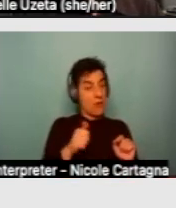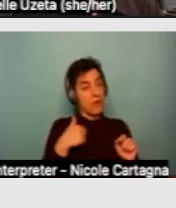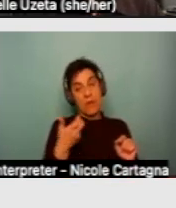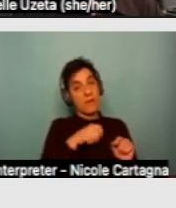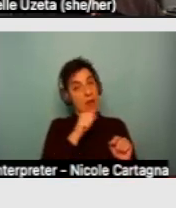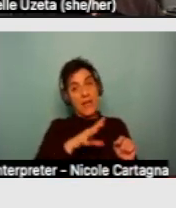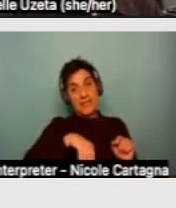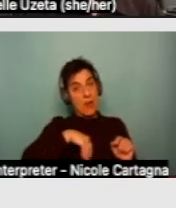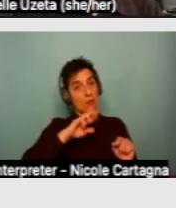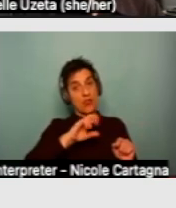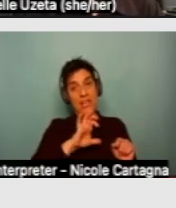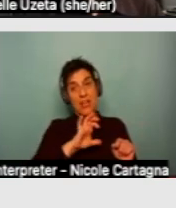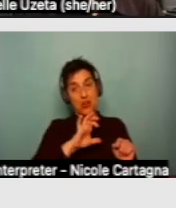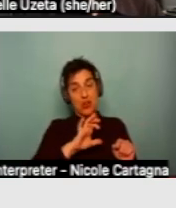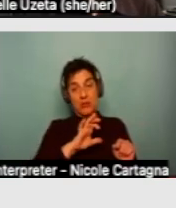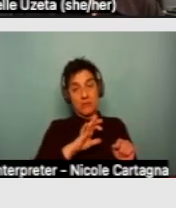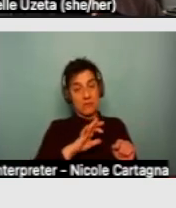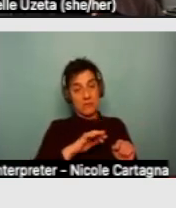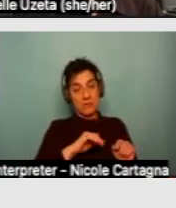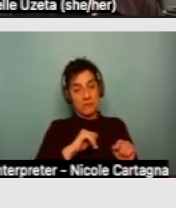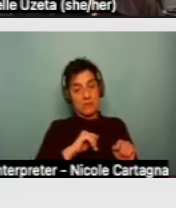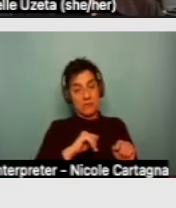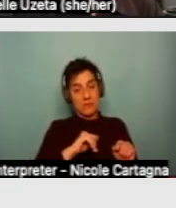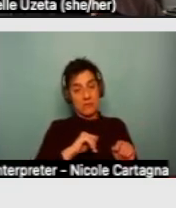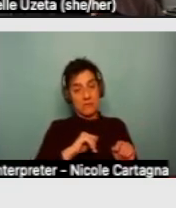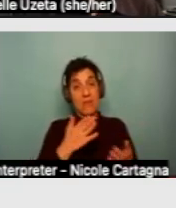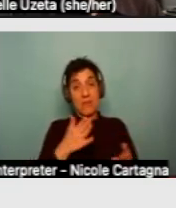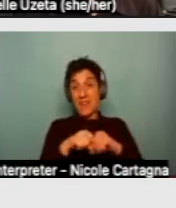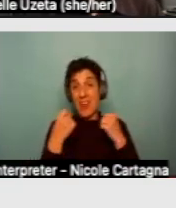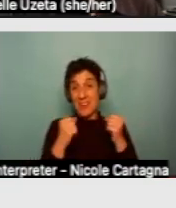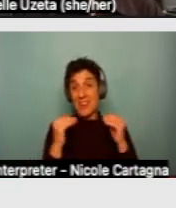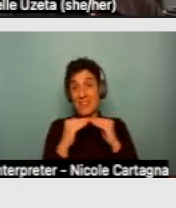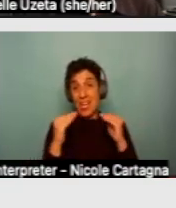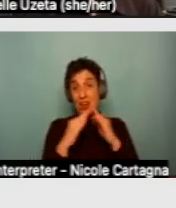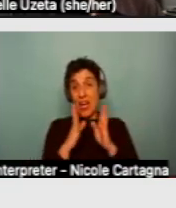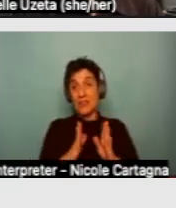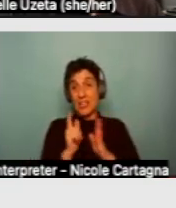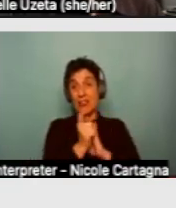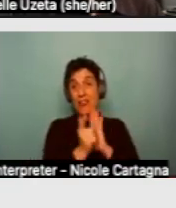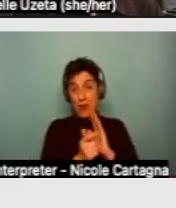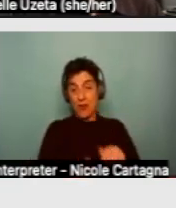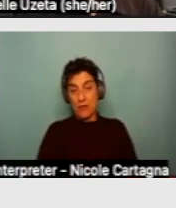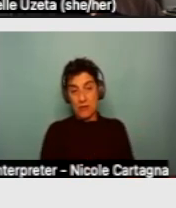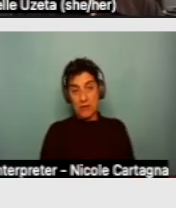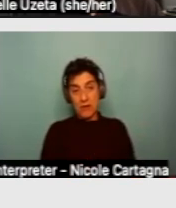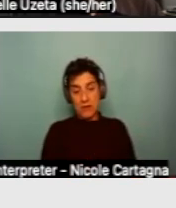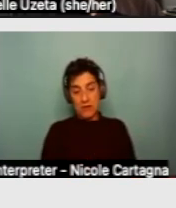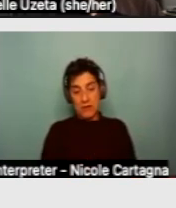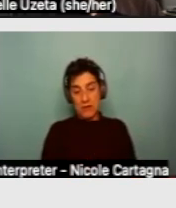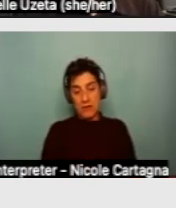as accommodations or modifications may violate fair housing law. So it may give rise to a defense in an eviction.